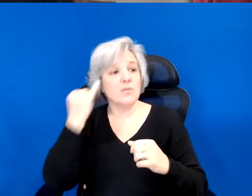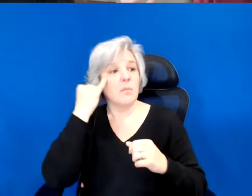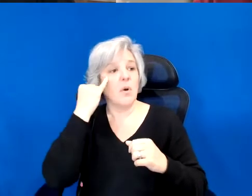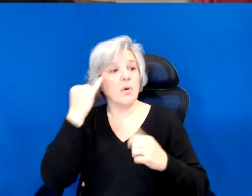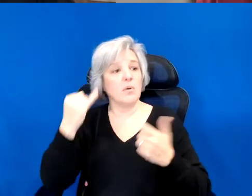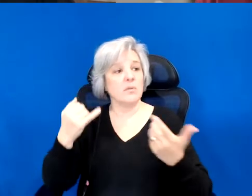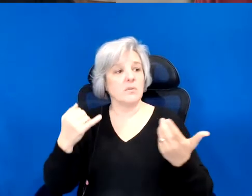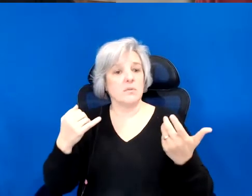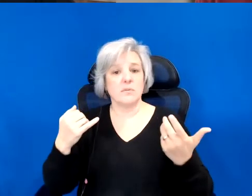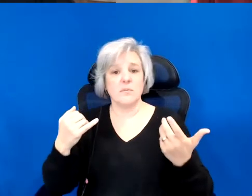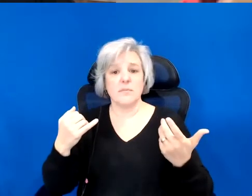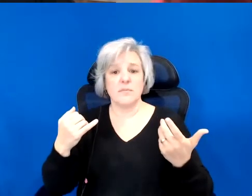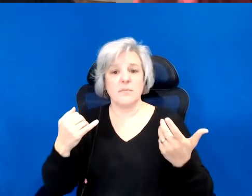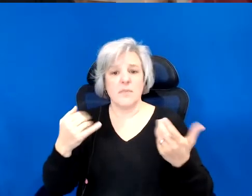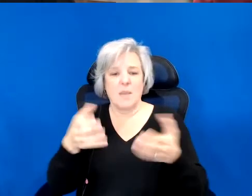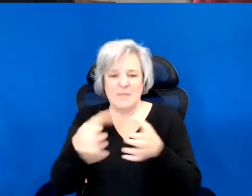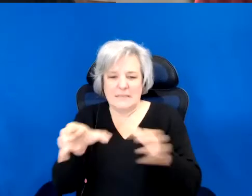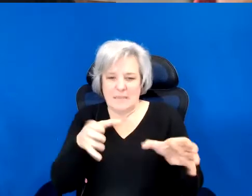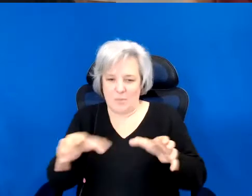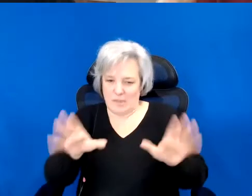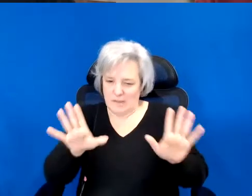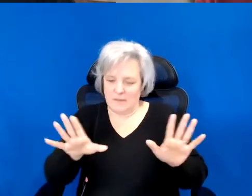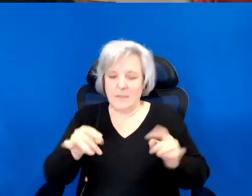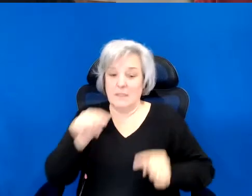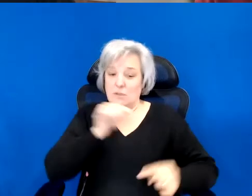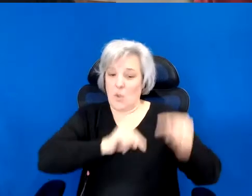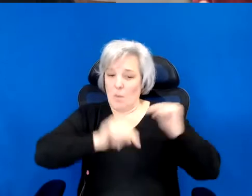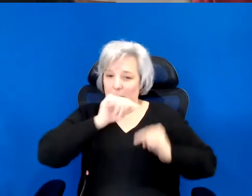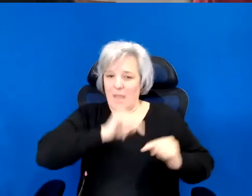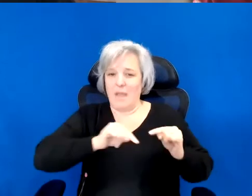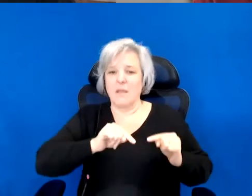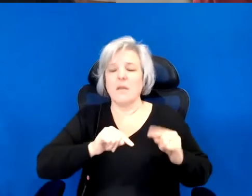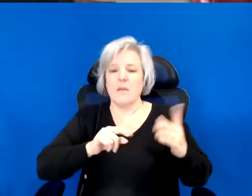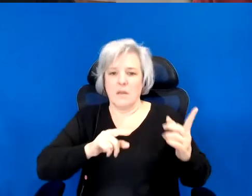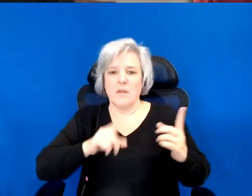a poets -- I'm taking it back to a chronological beginning.